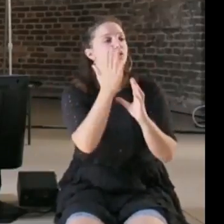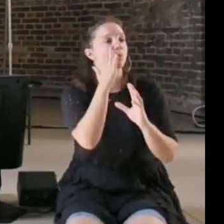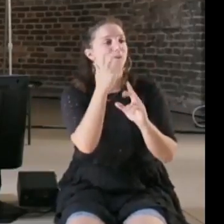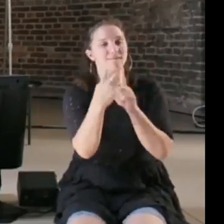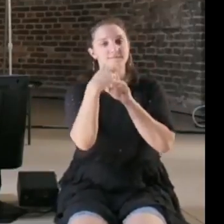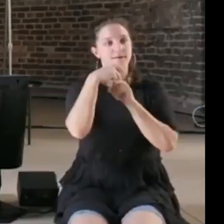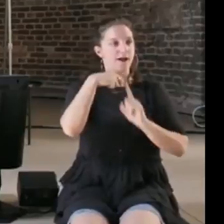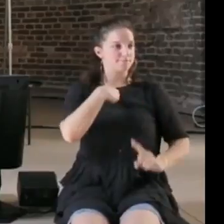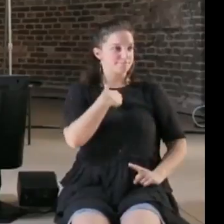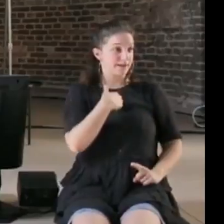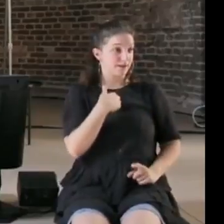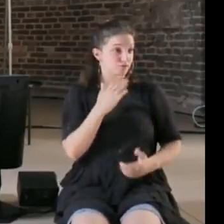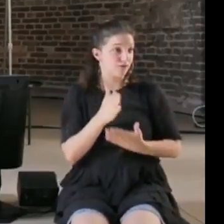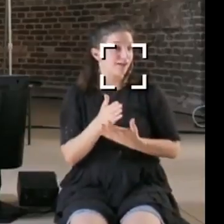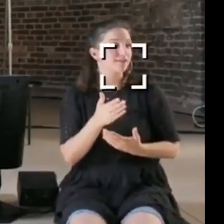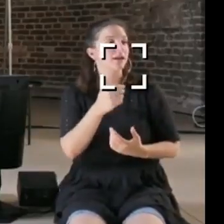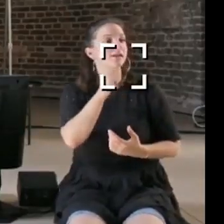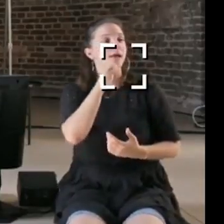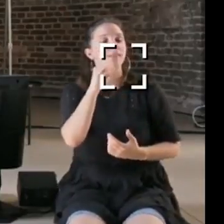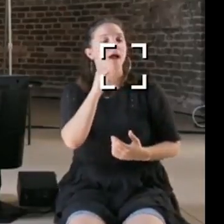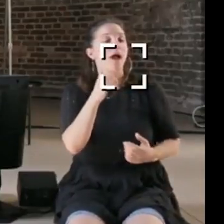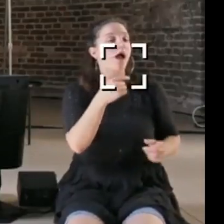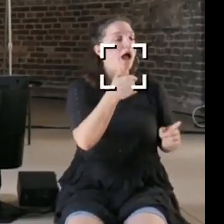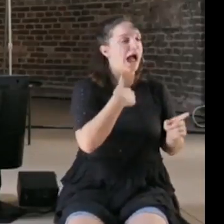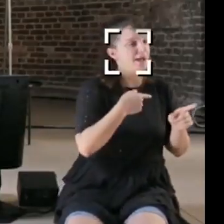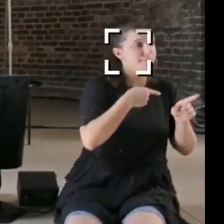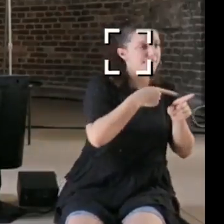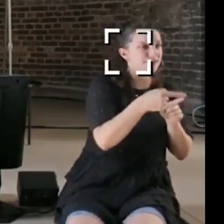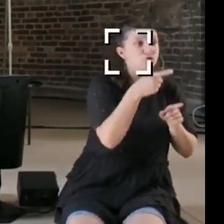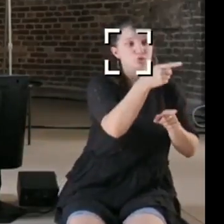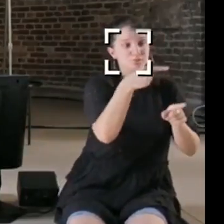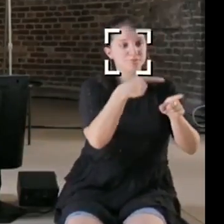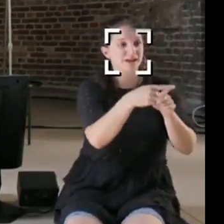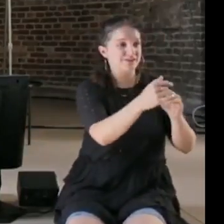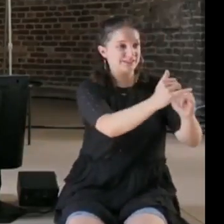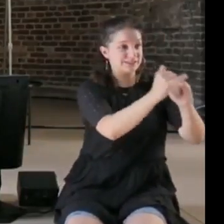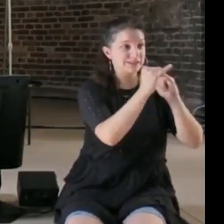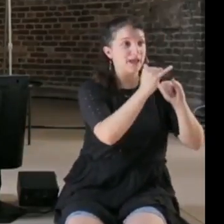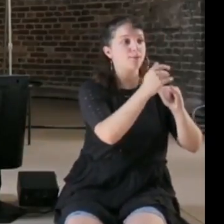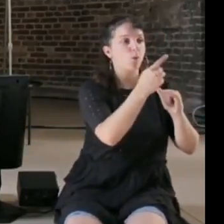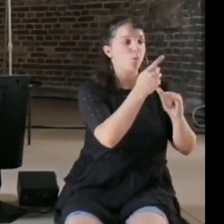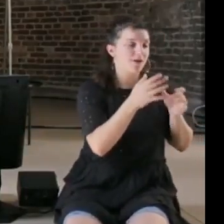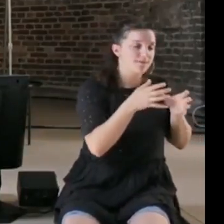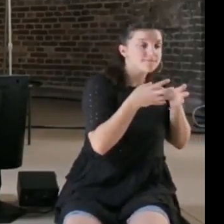of specialists that have a guild and they all know how to do this certified way of doing